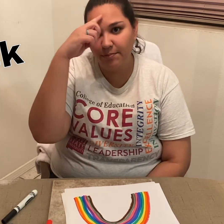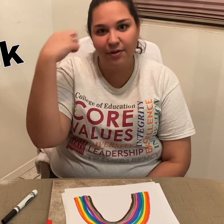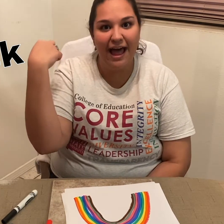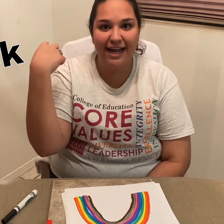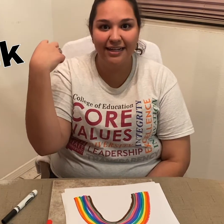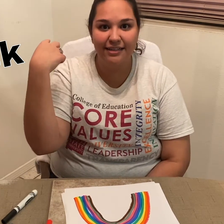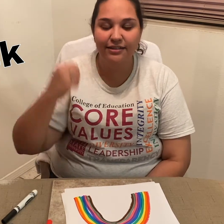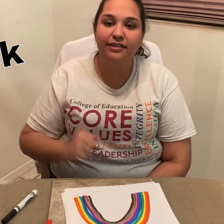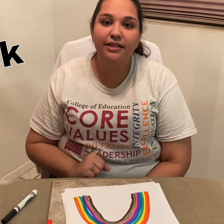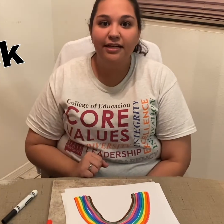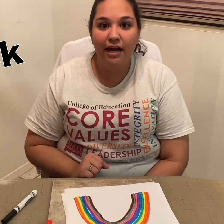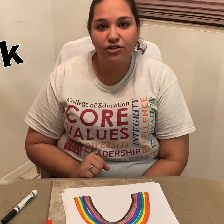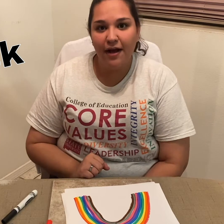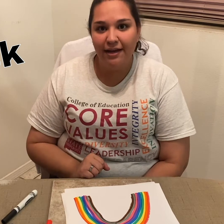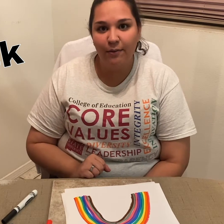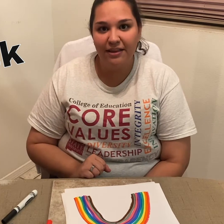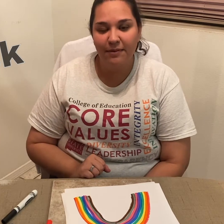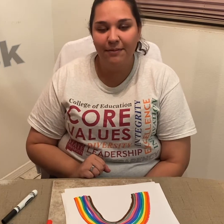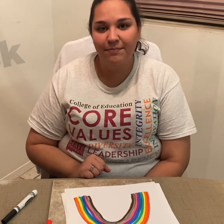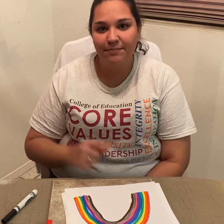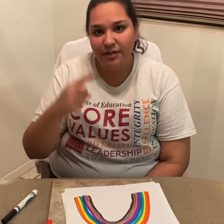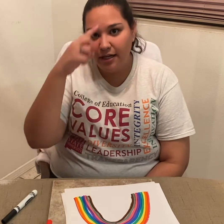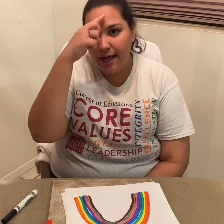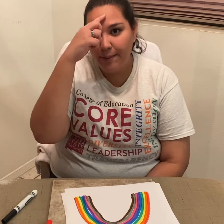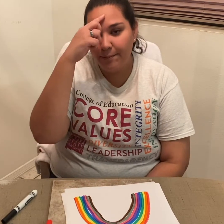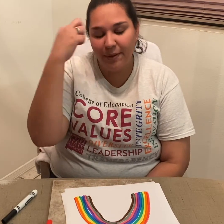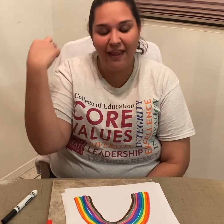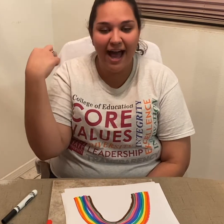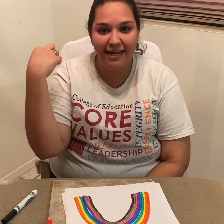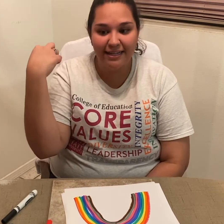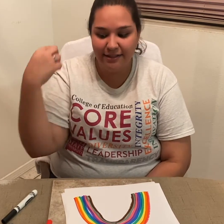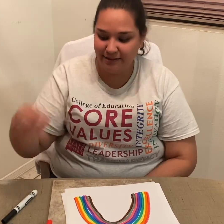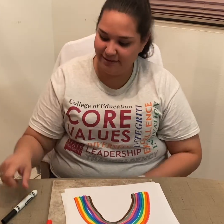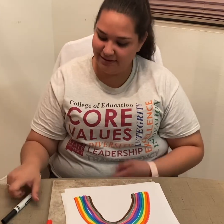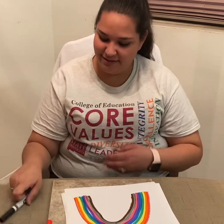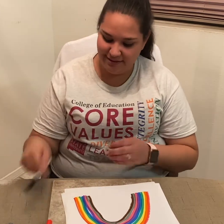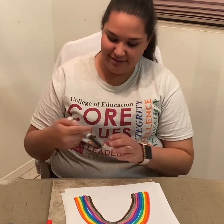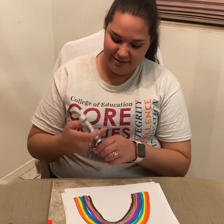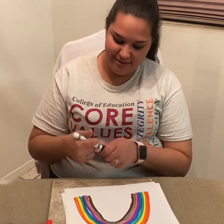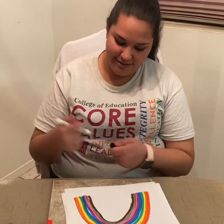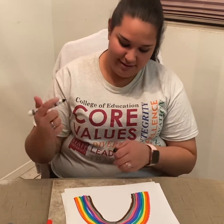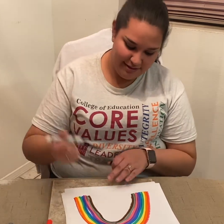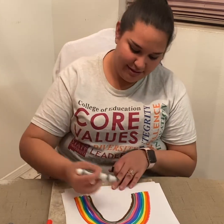*signs 'black'* Now, try it with me! *Signs 'black'*